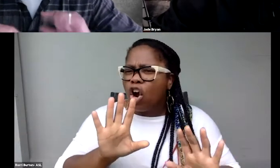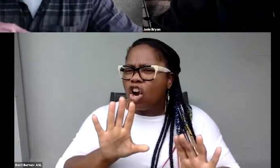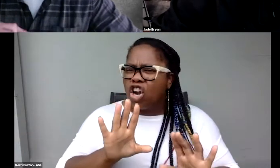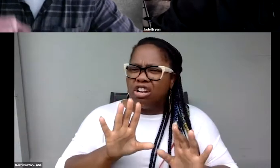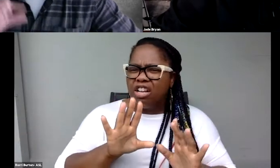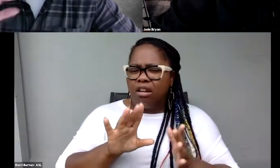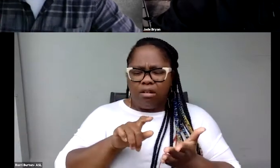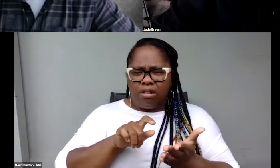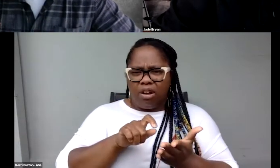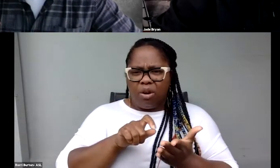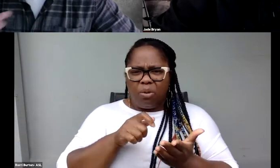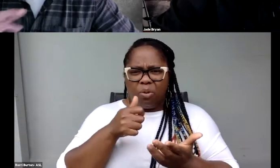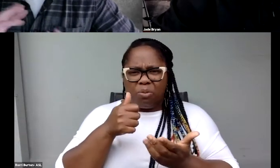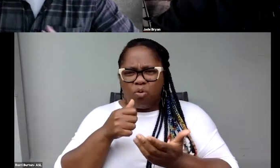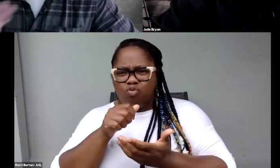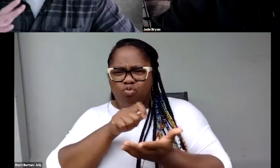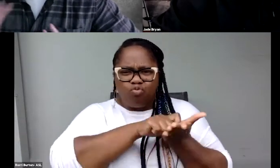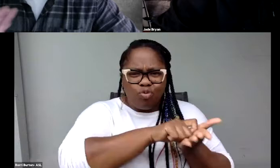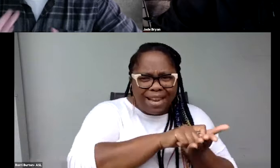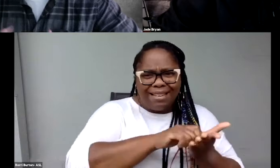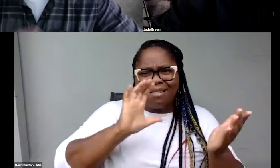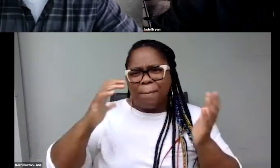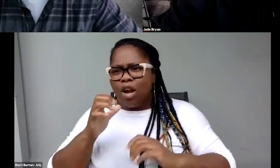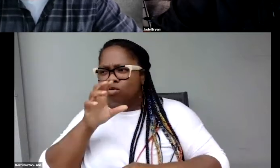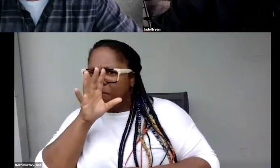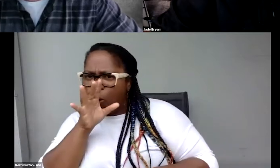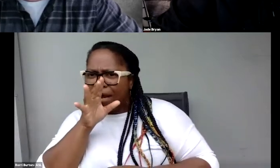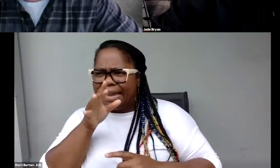written versus spoken, and how you managed that?